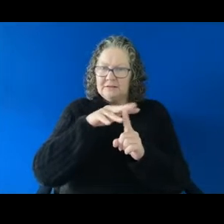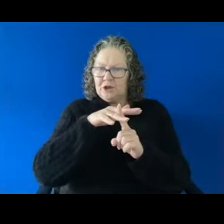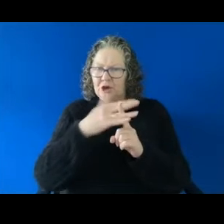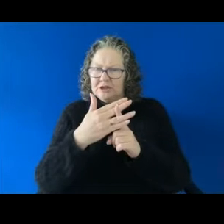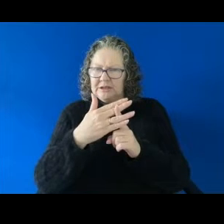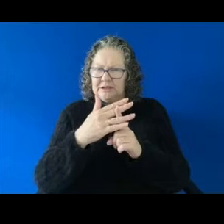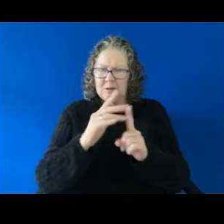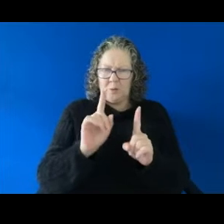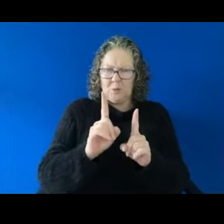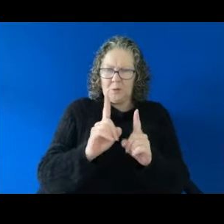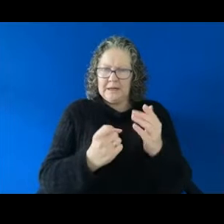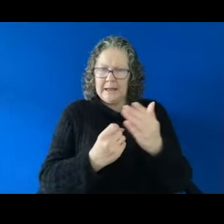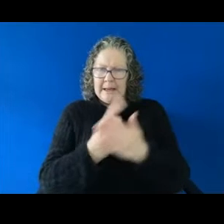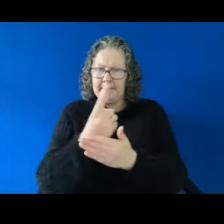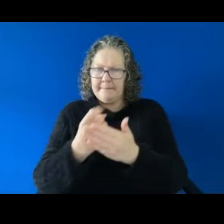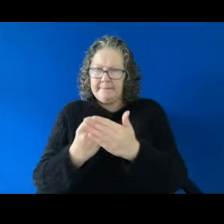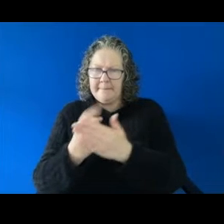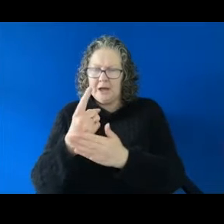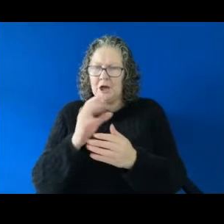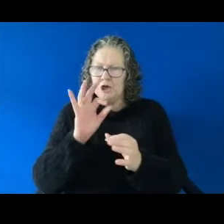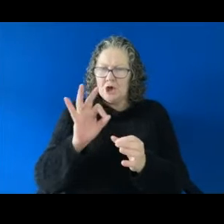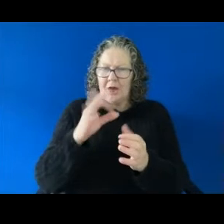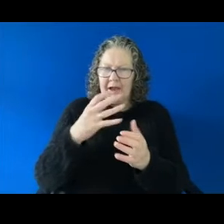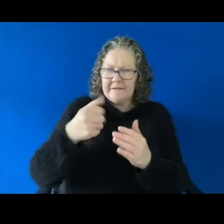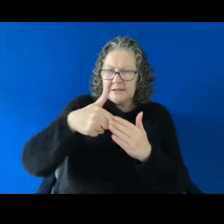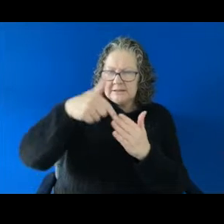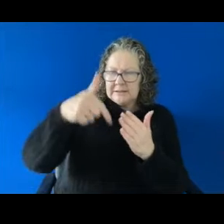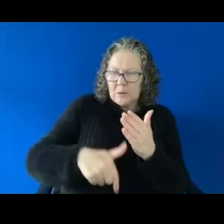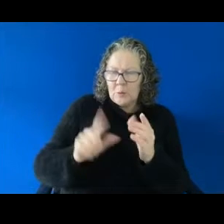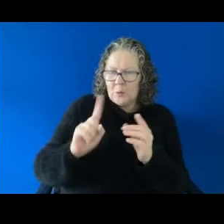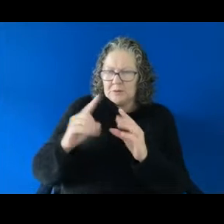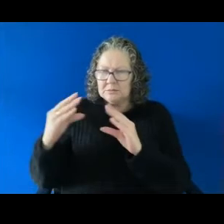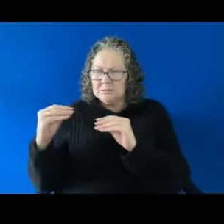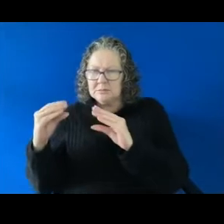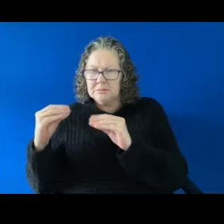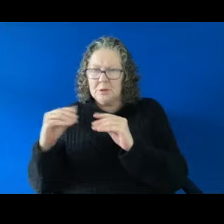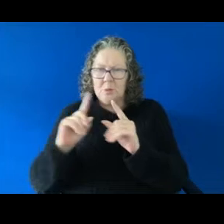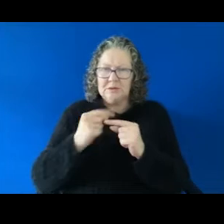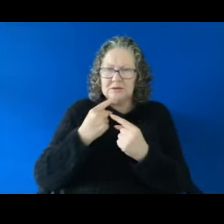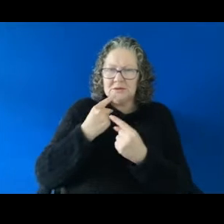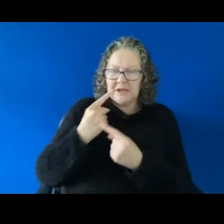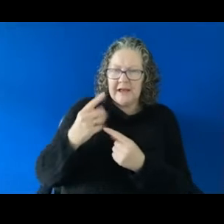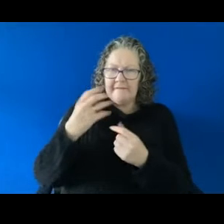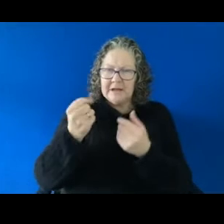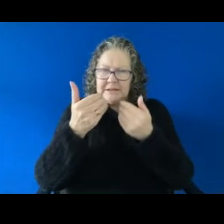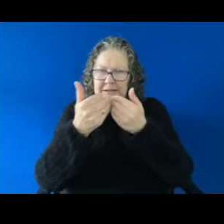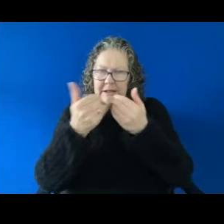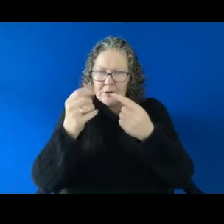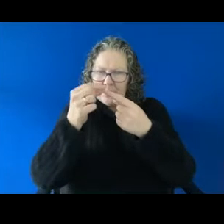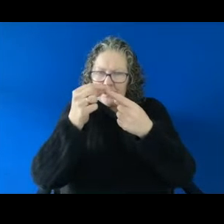what's been said to Charlie and I think looking at the separate times and comments made it may be